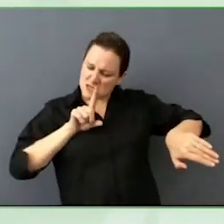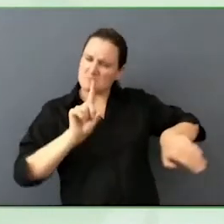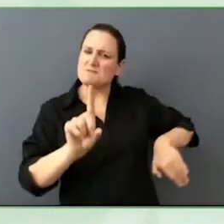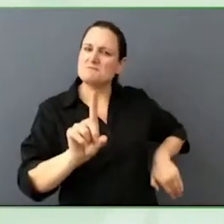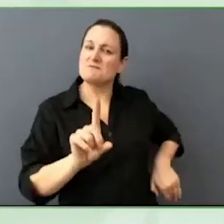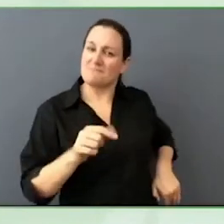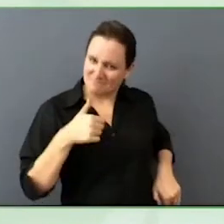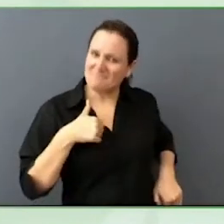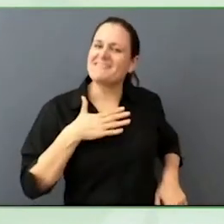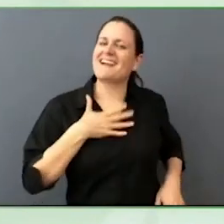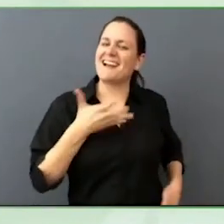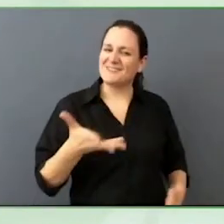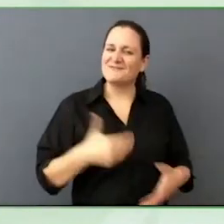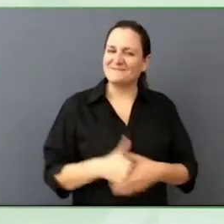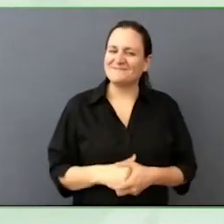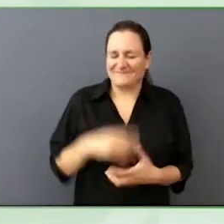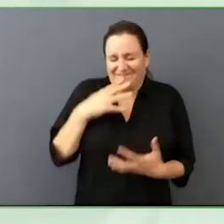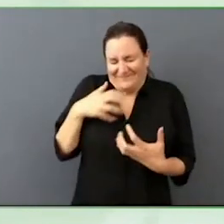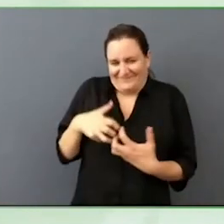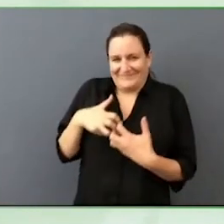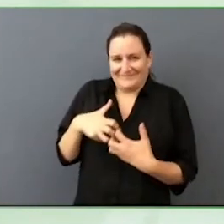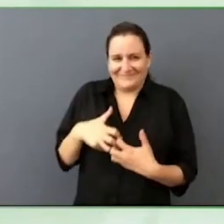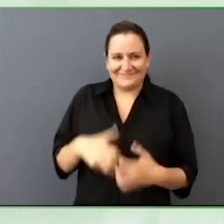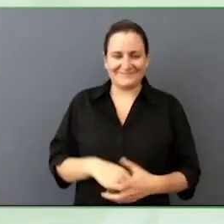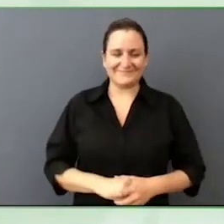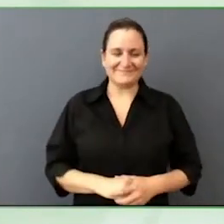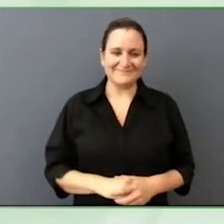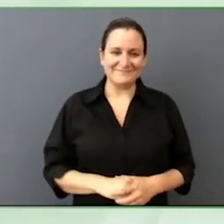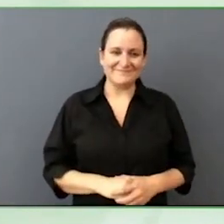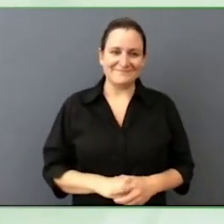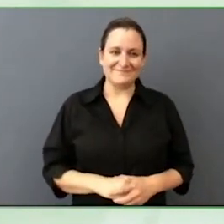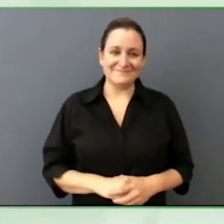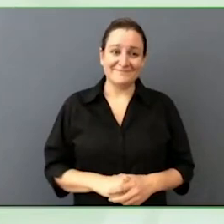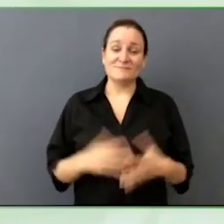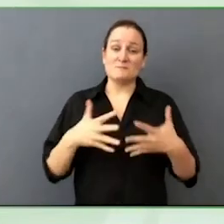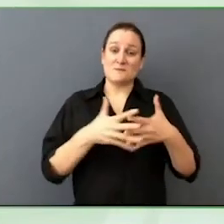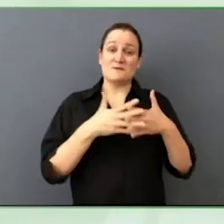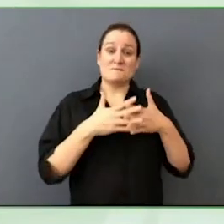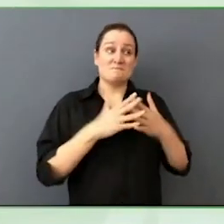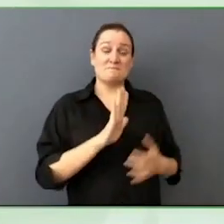Being part of the journey in the US which the deeply powerful advocacy organisation.